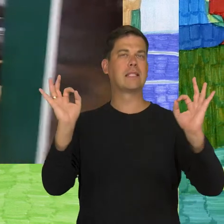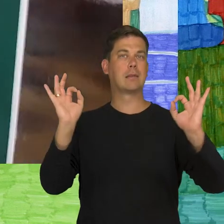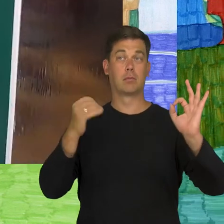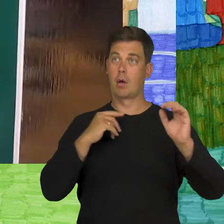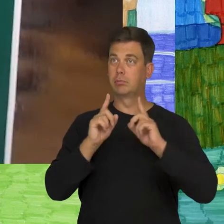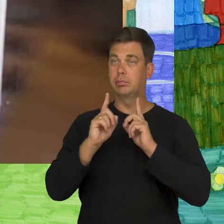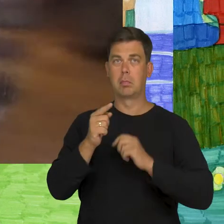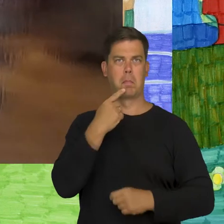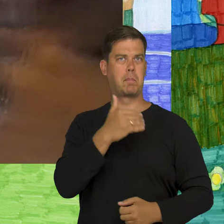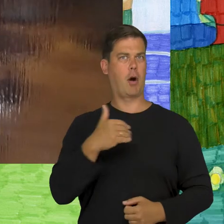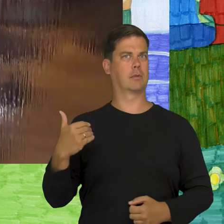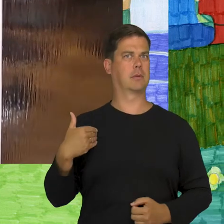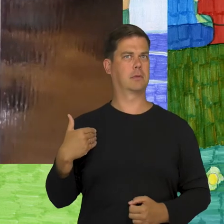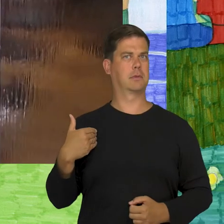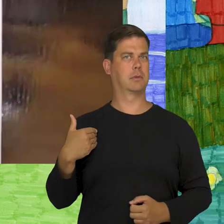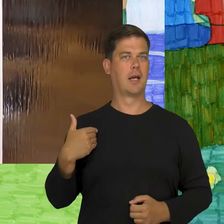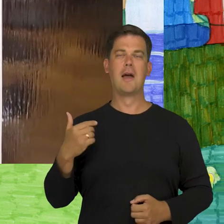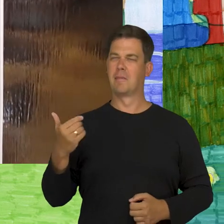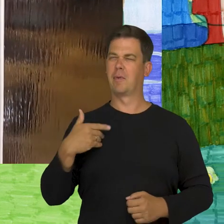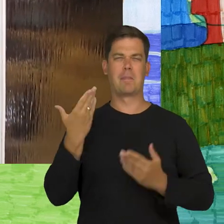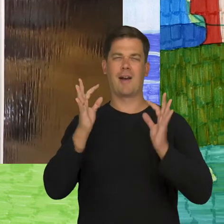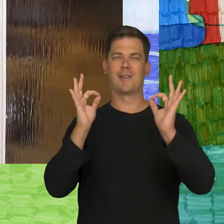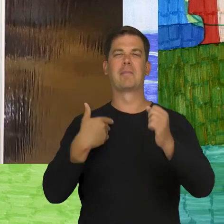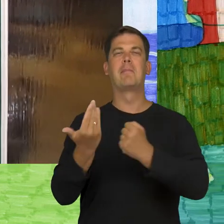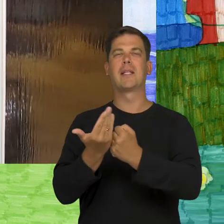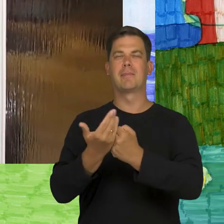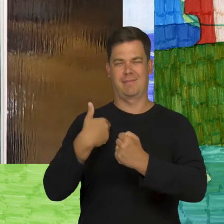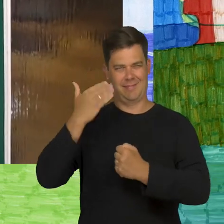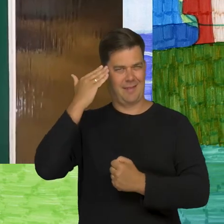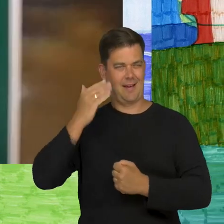We talked in Polish. I was good at math.